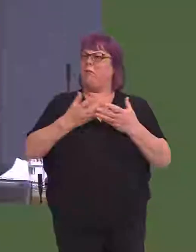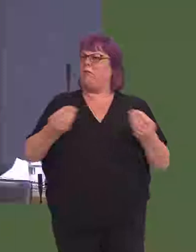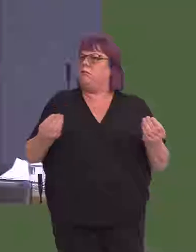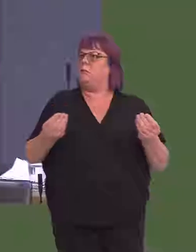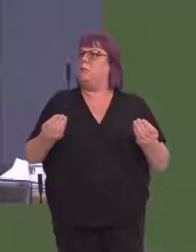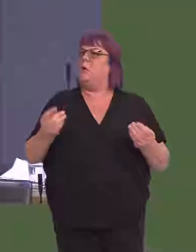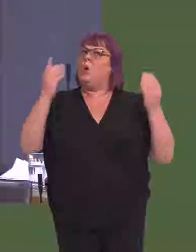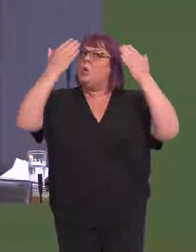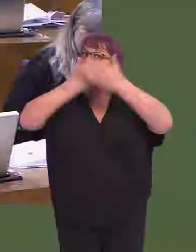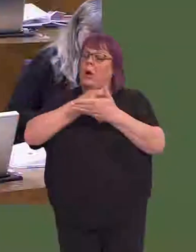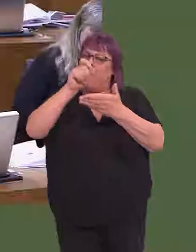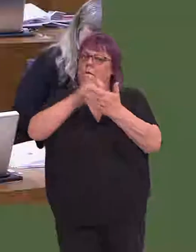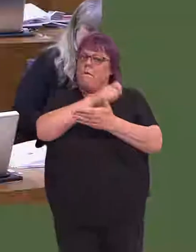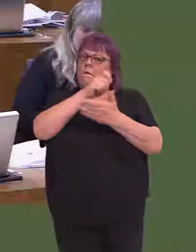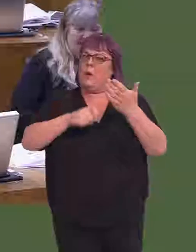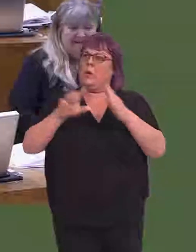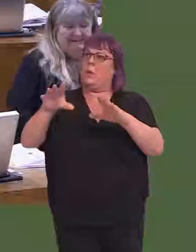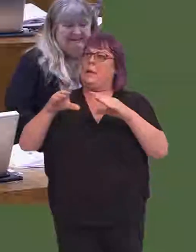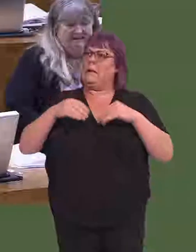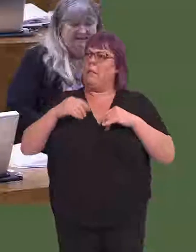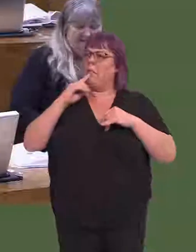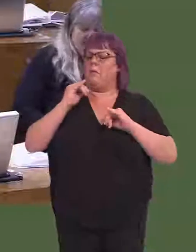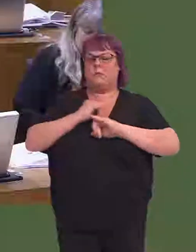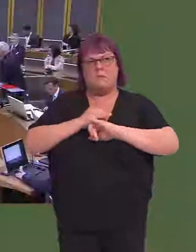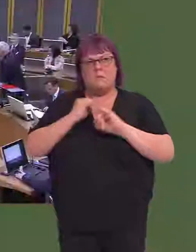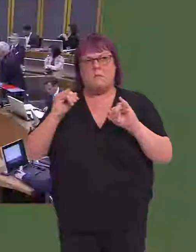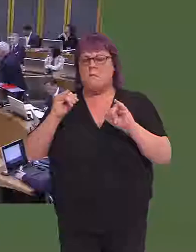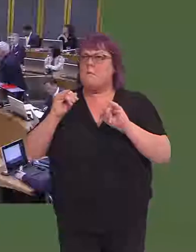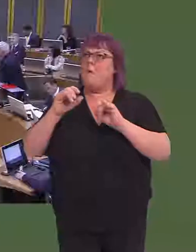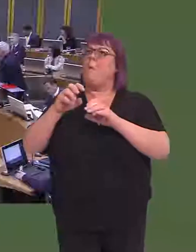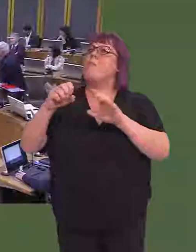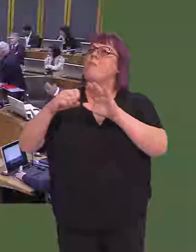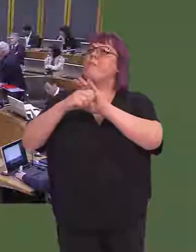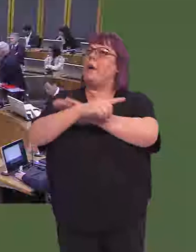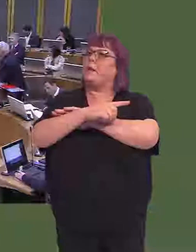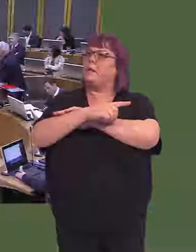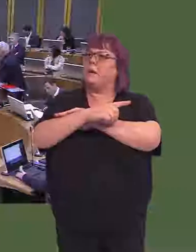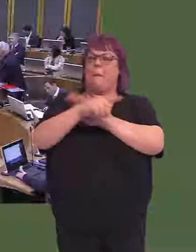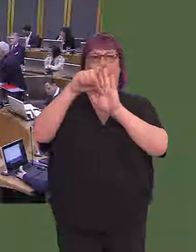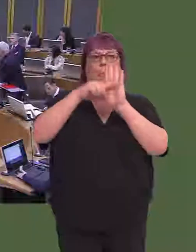So, First Minister, tonight we will vote to accept this disastrous Brexit Bill.